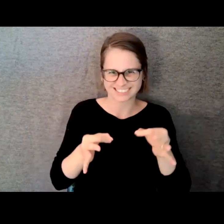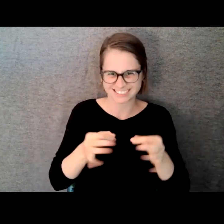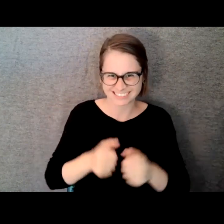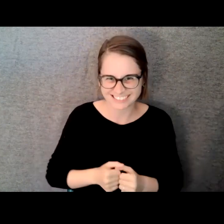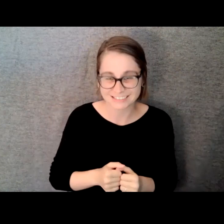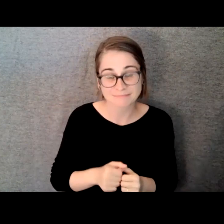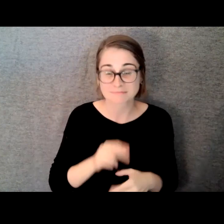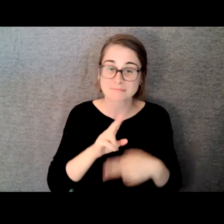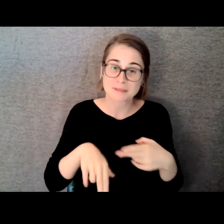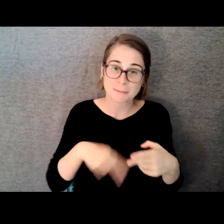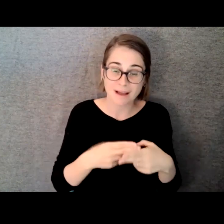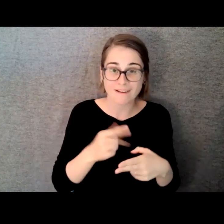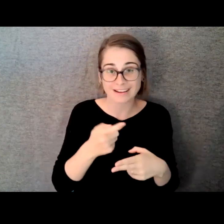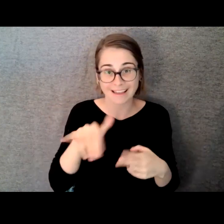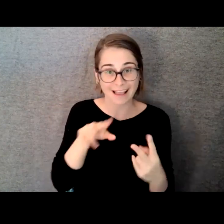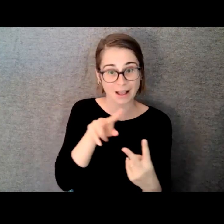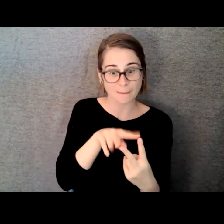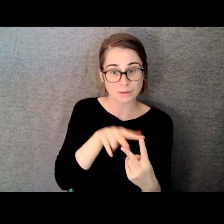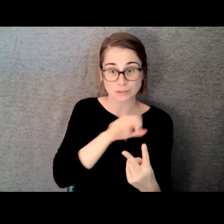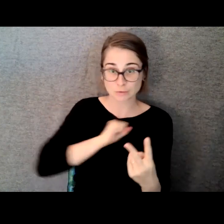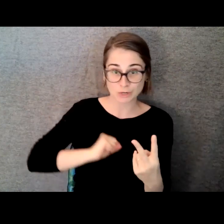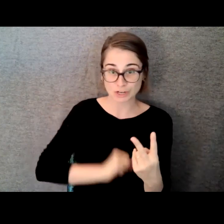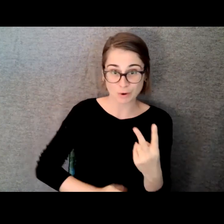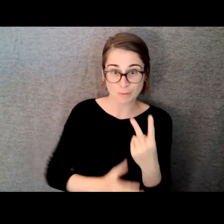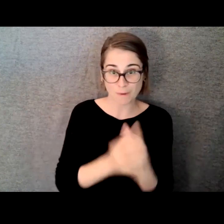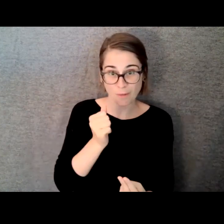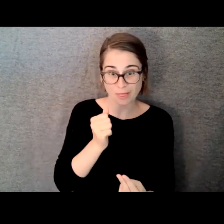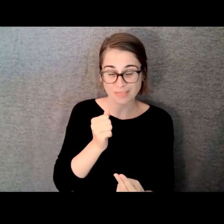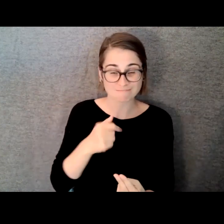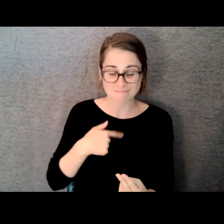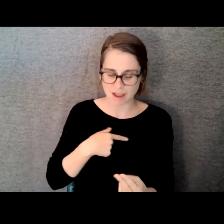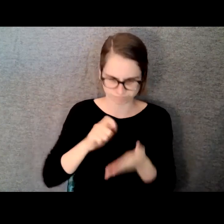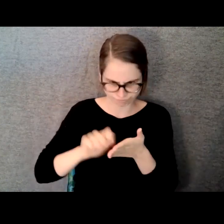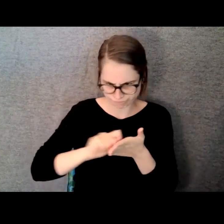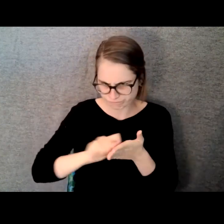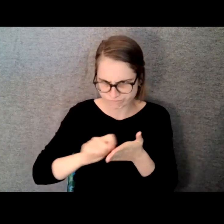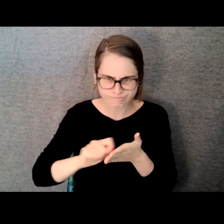I wrote it in six months I had barely seen a musical I had no idea what I was doing and